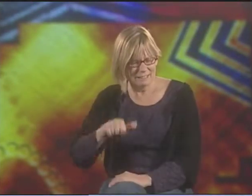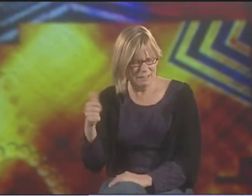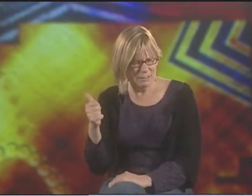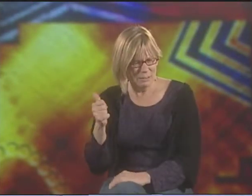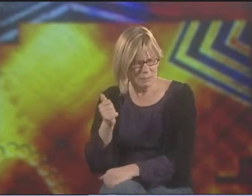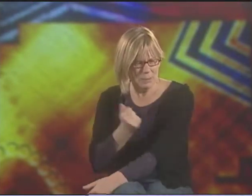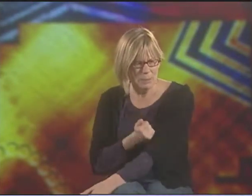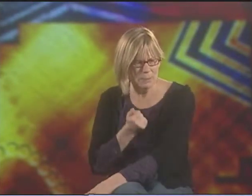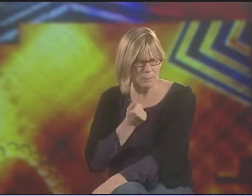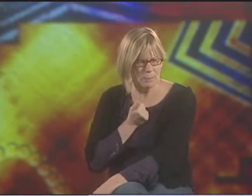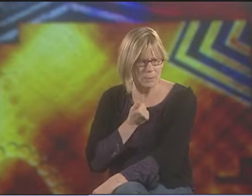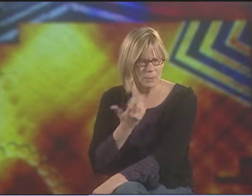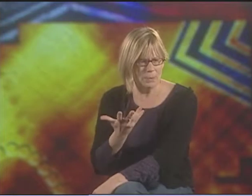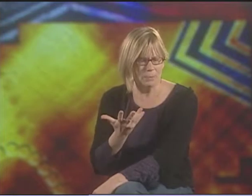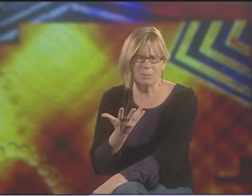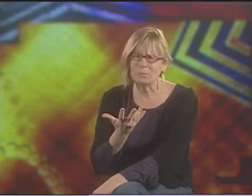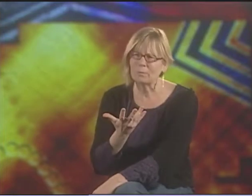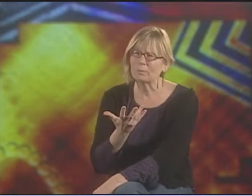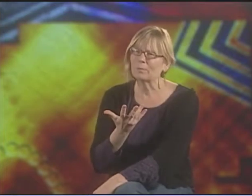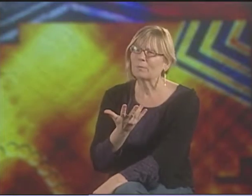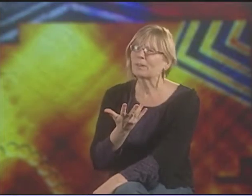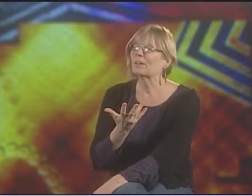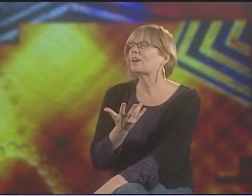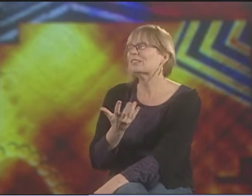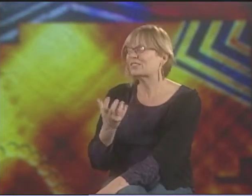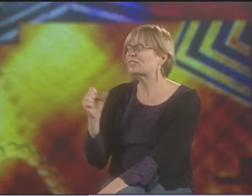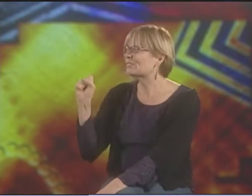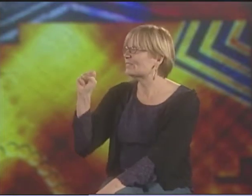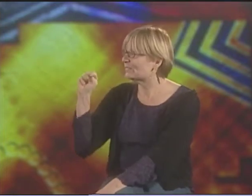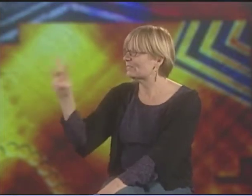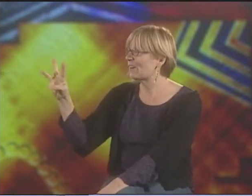VALLI HAS ANOTHER POEM-- WHICH ONE WAS IT?